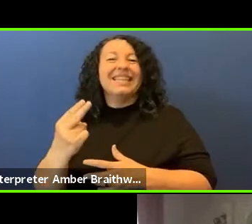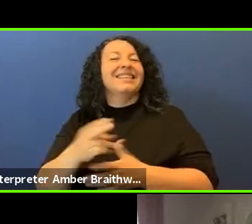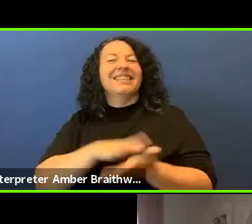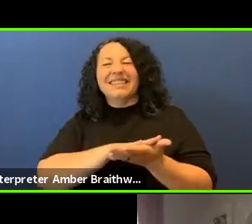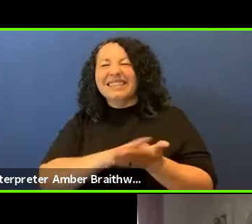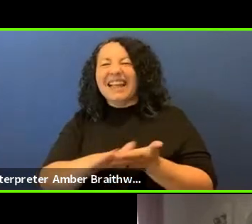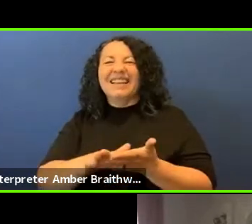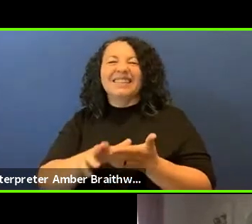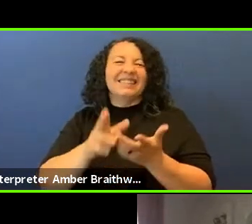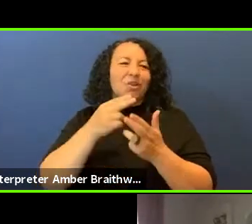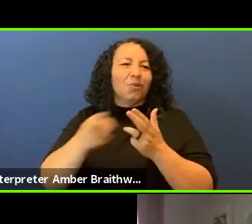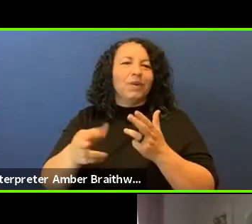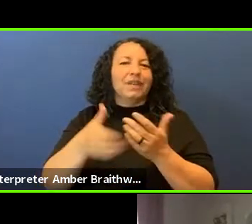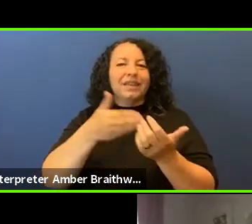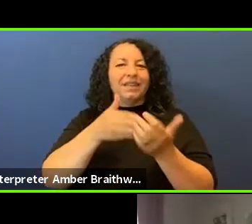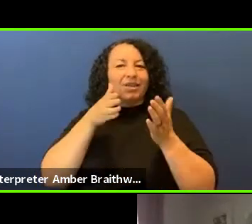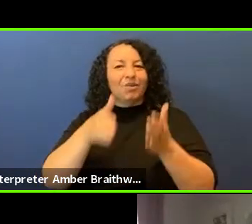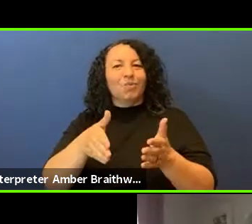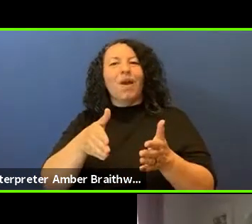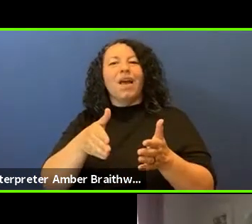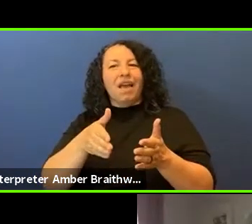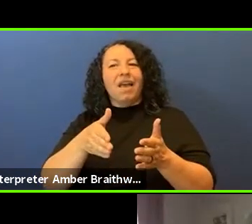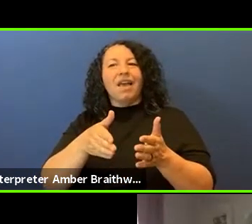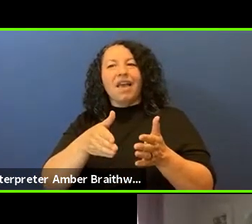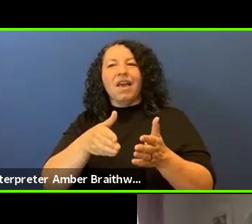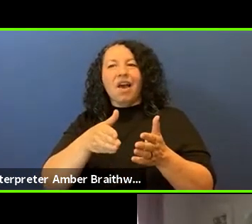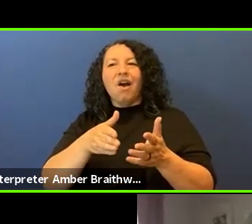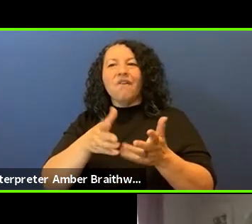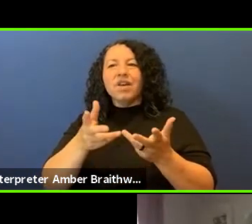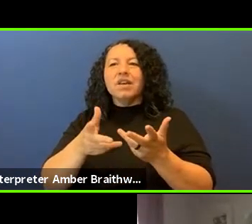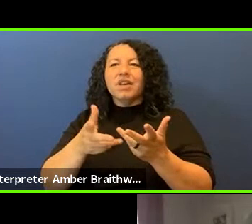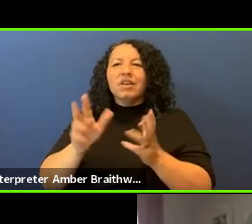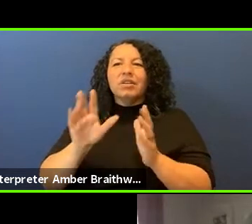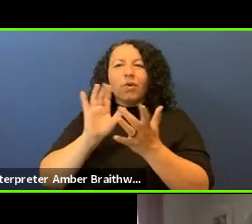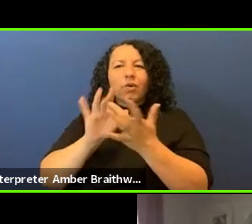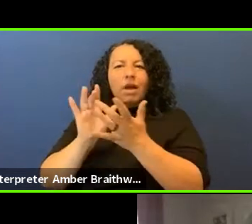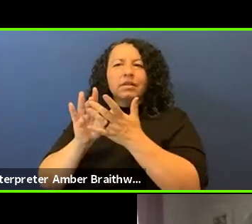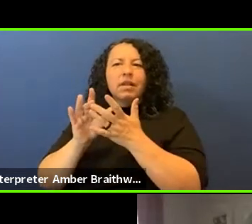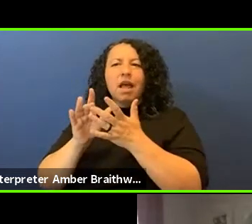way of looking to museums is how they reach out to Native Americans